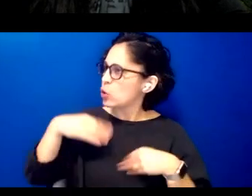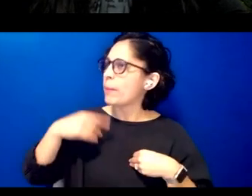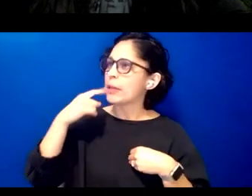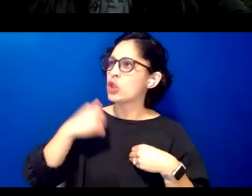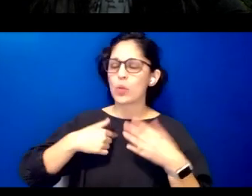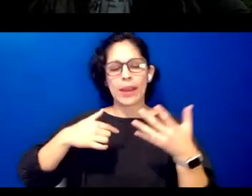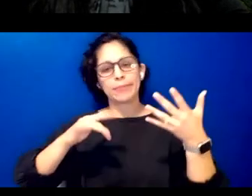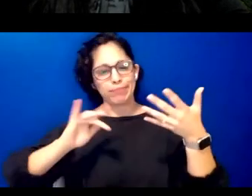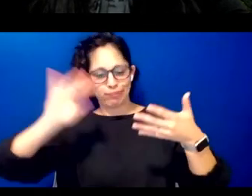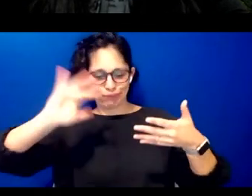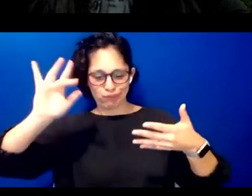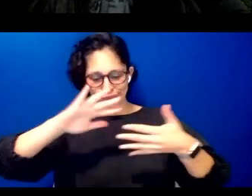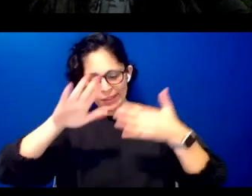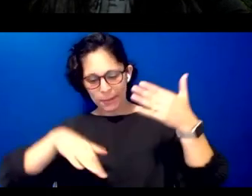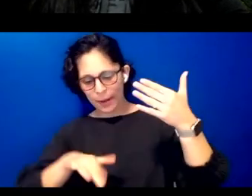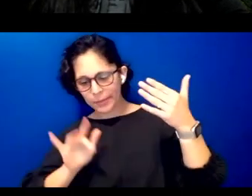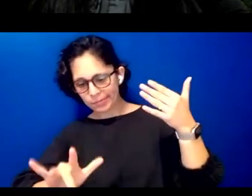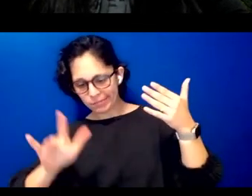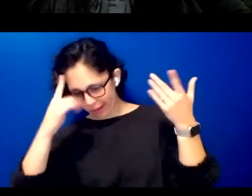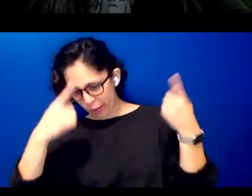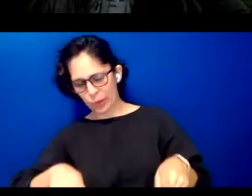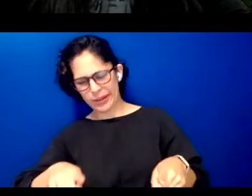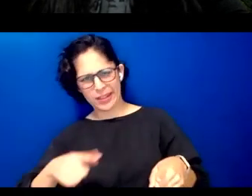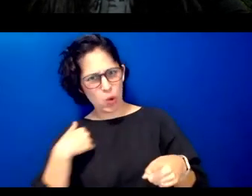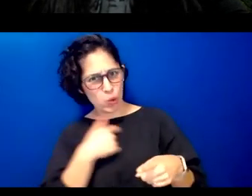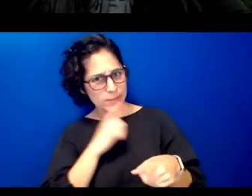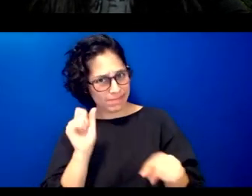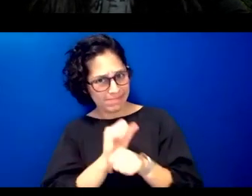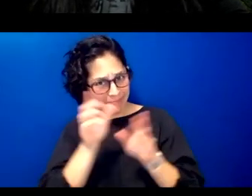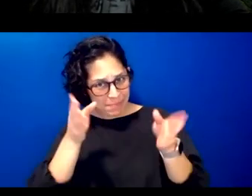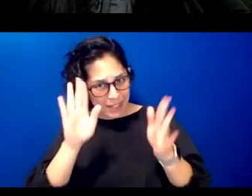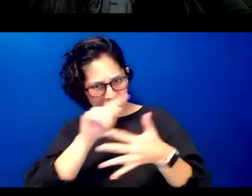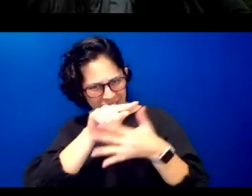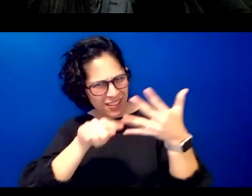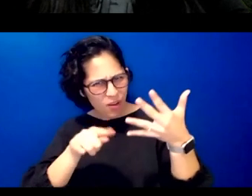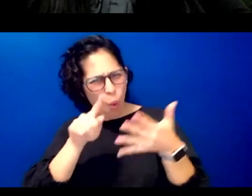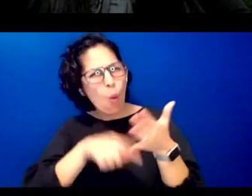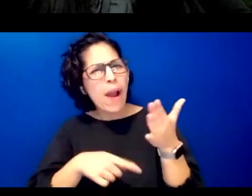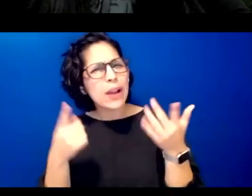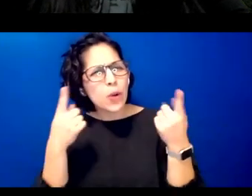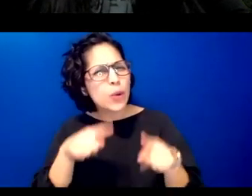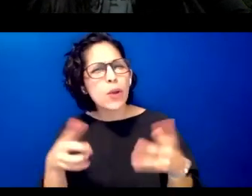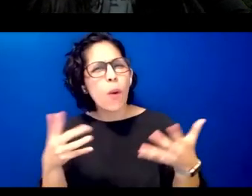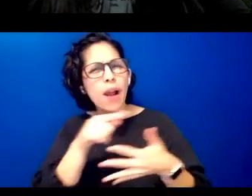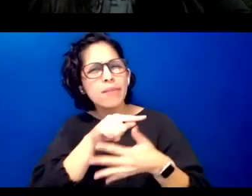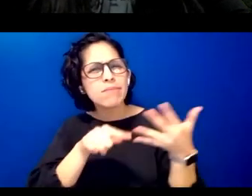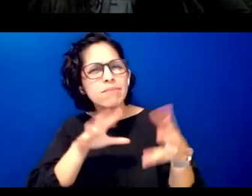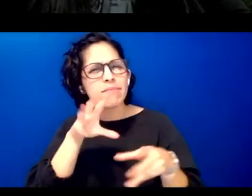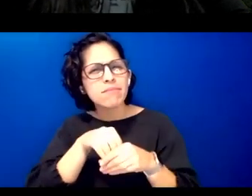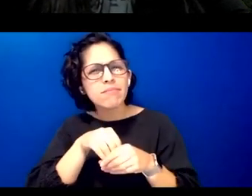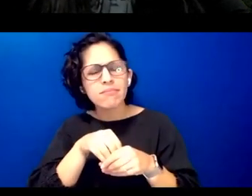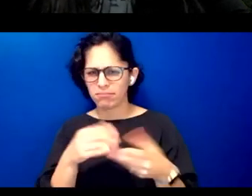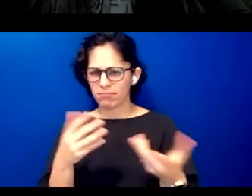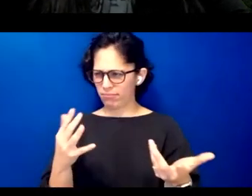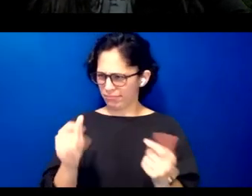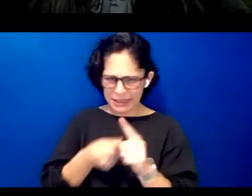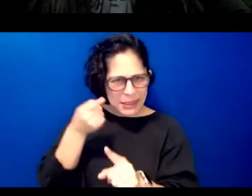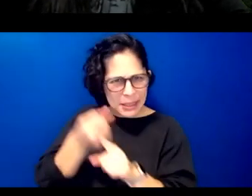page on the screen what are we agreeing to what are the implications when we share data